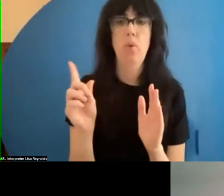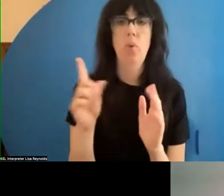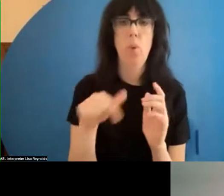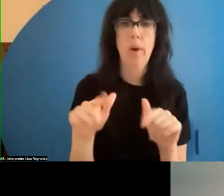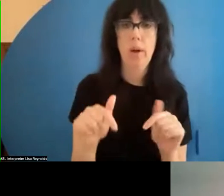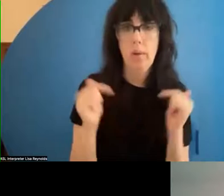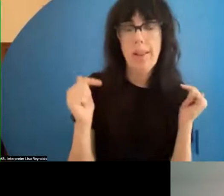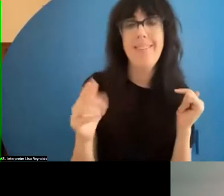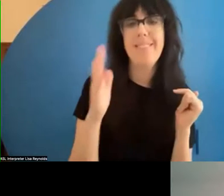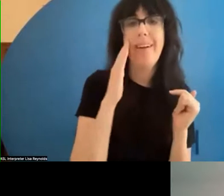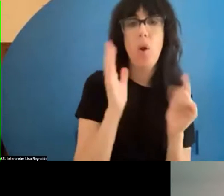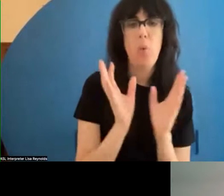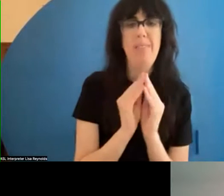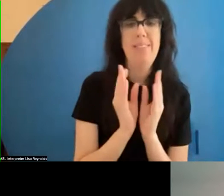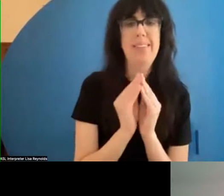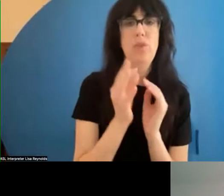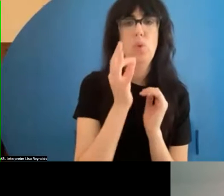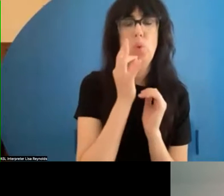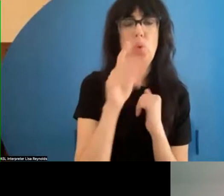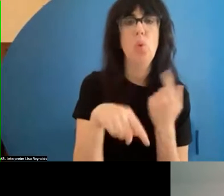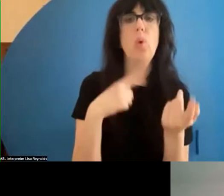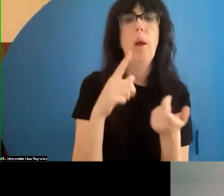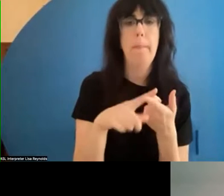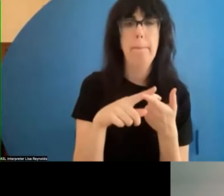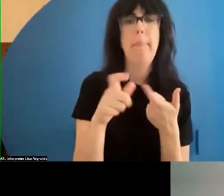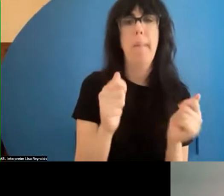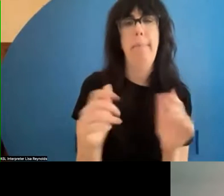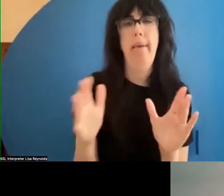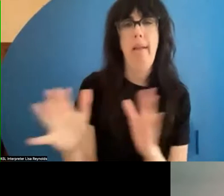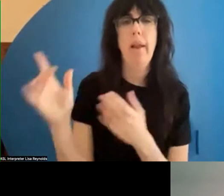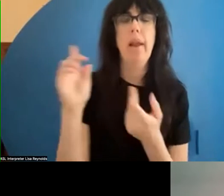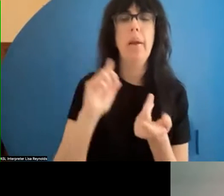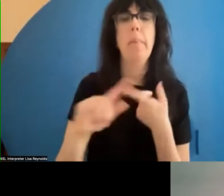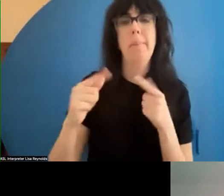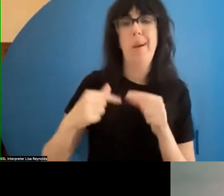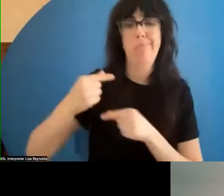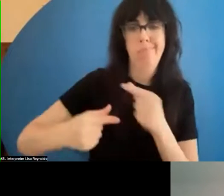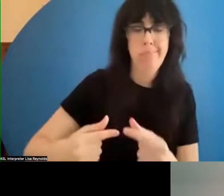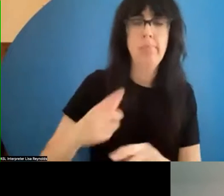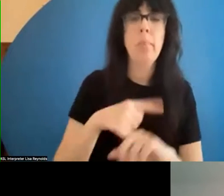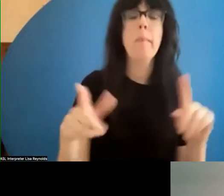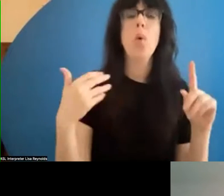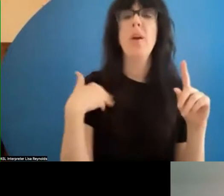is a session coming up on succession planning. But we are happy to take questions about any